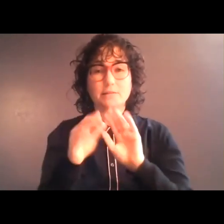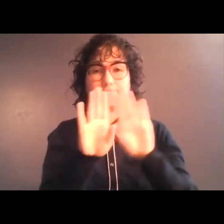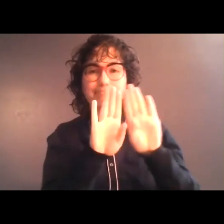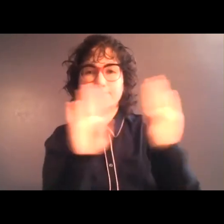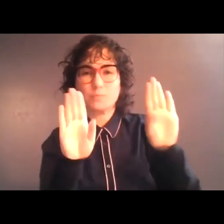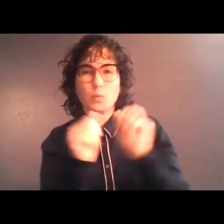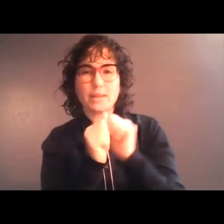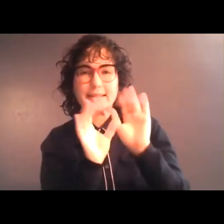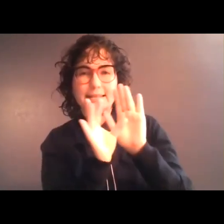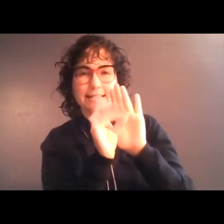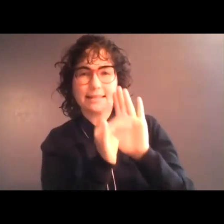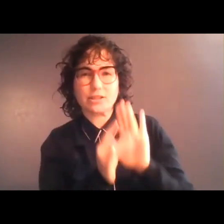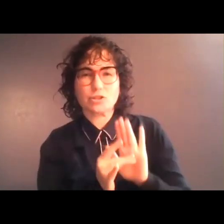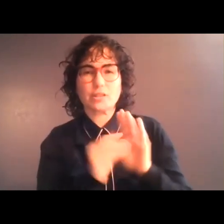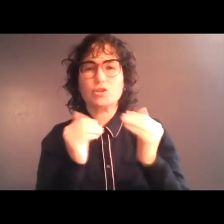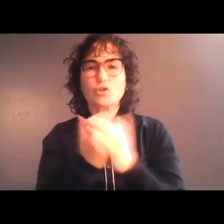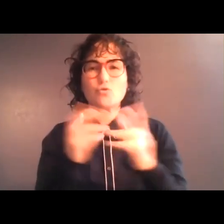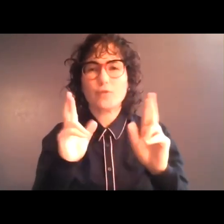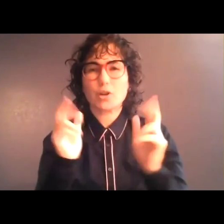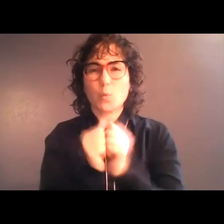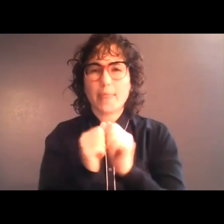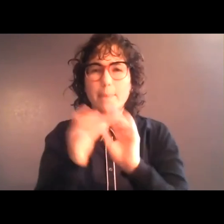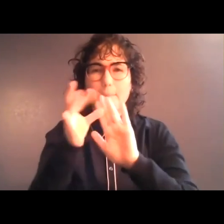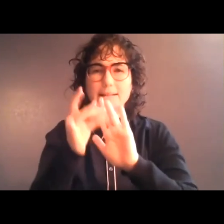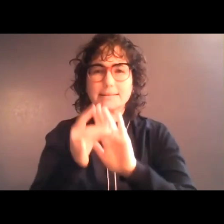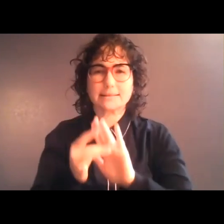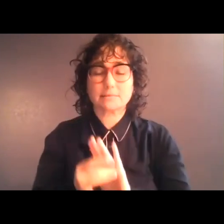with a small collection of magnets. There is a kitchen table, with a large bowl filled